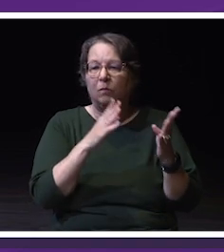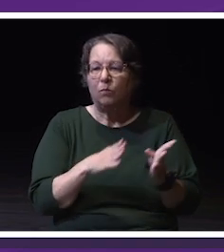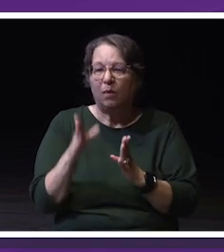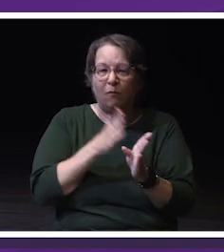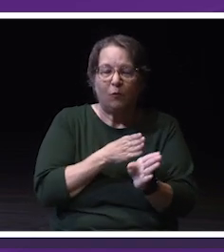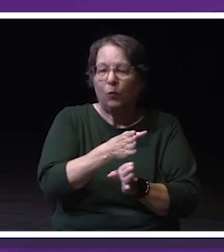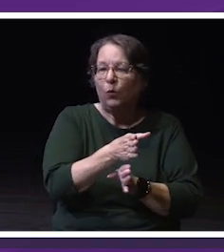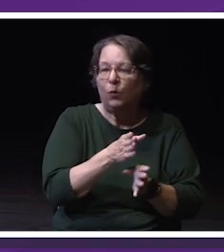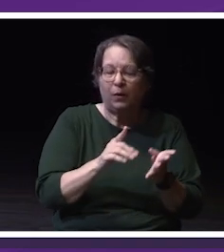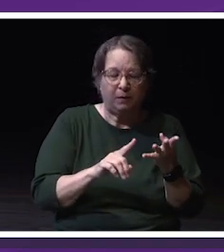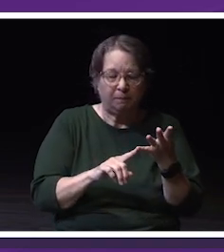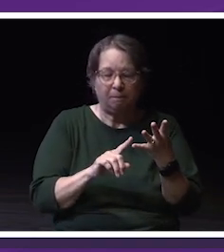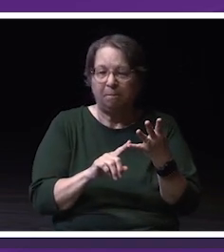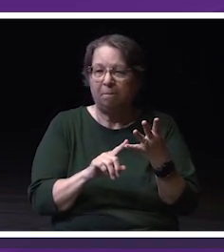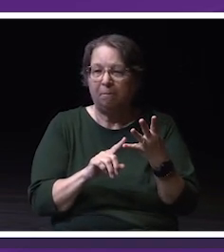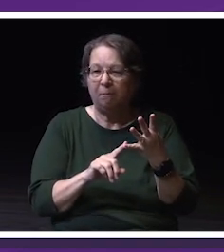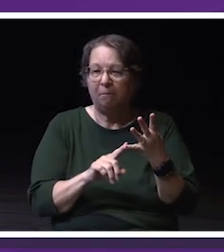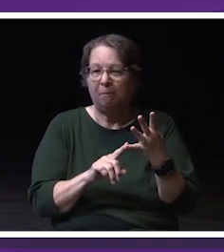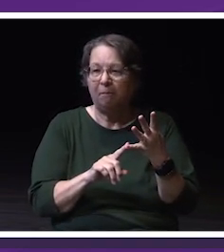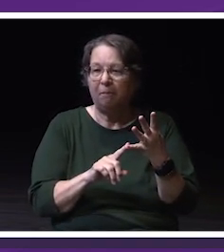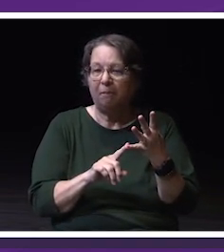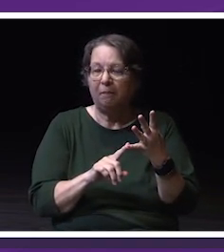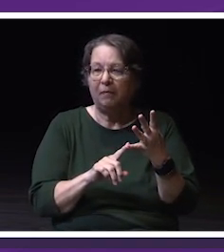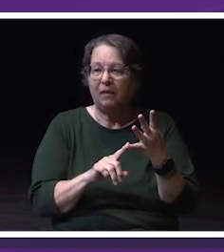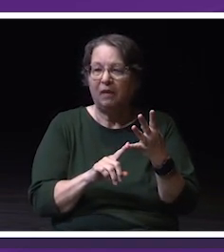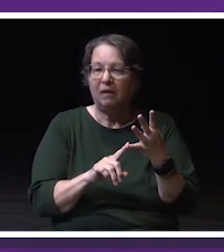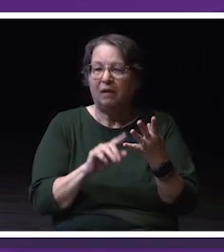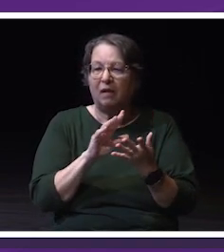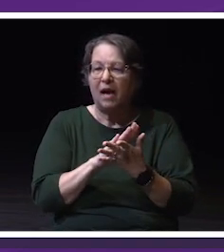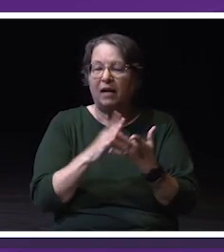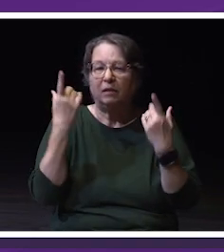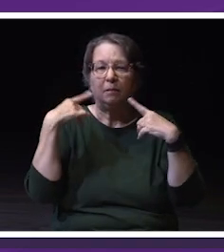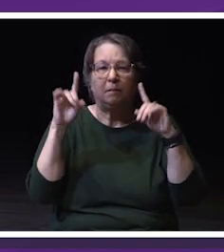and four, academic achievement and persistence.